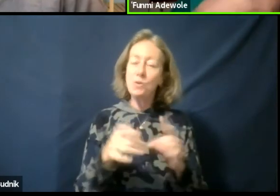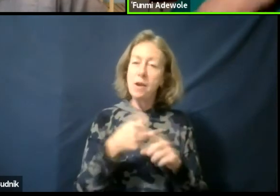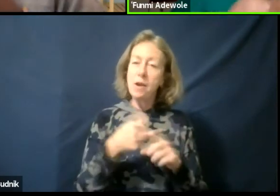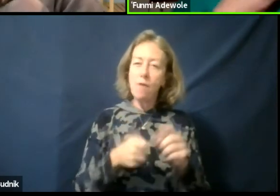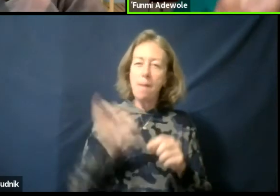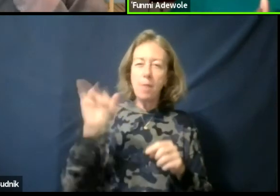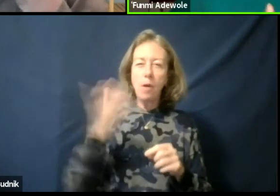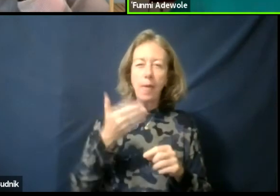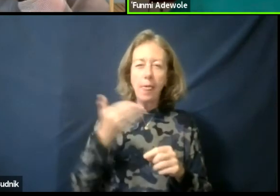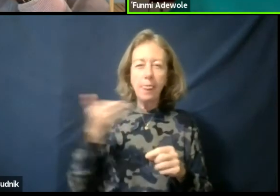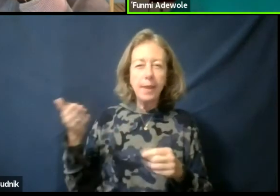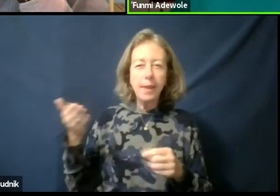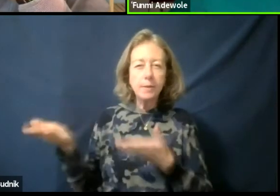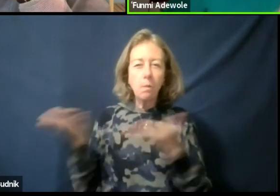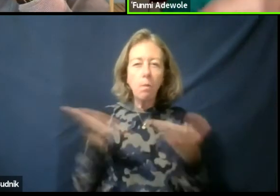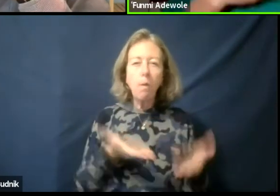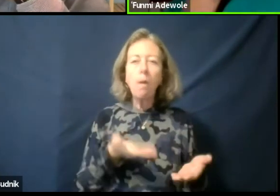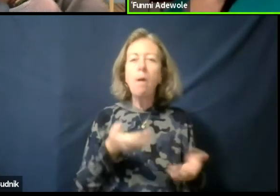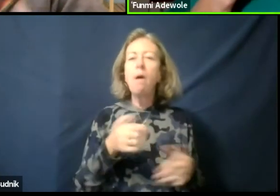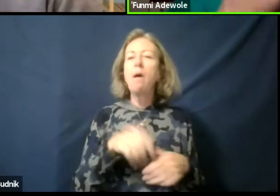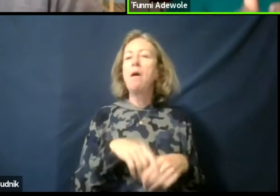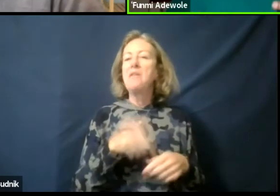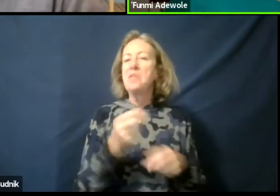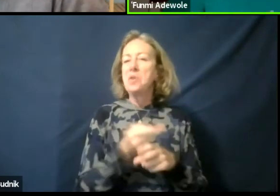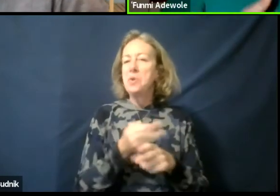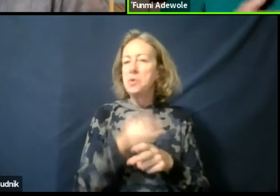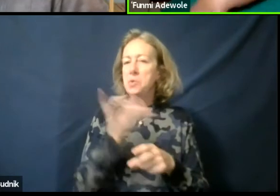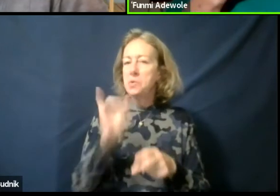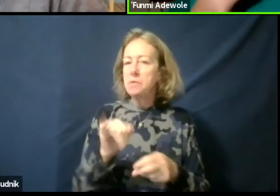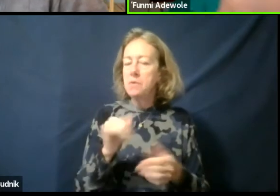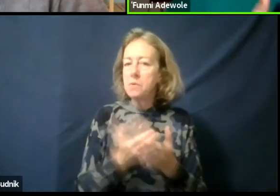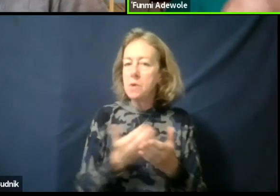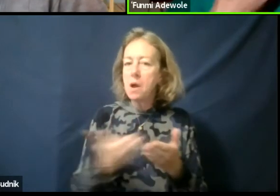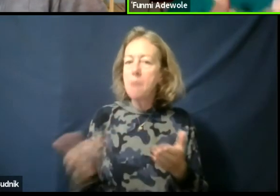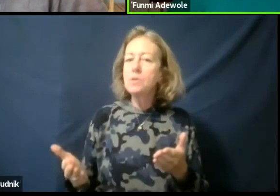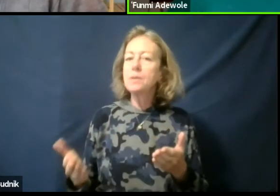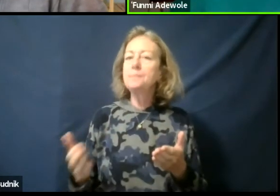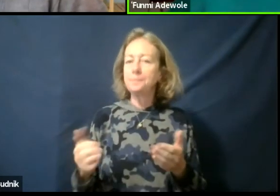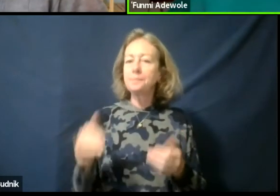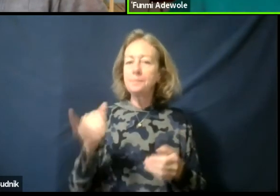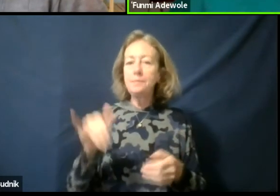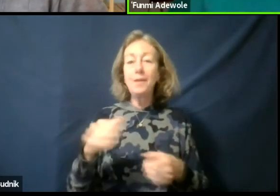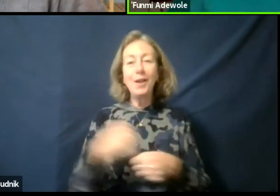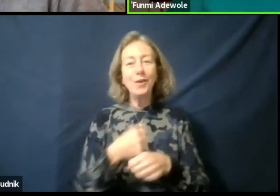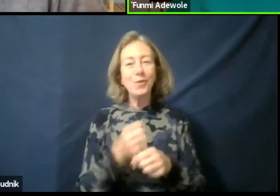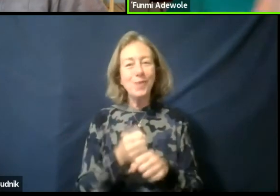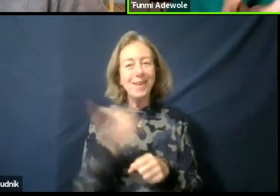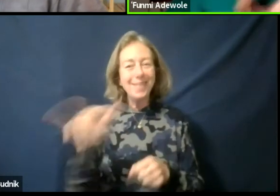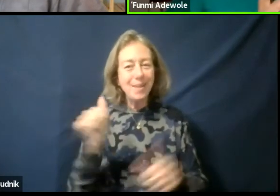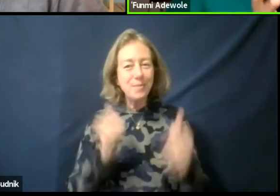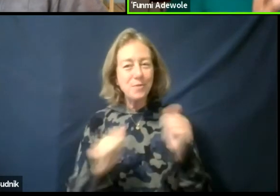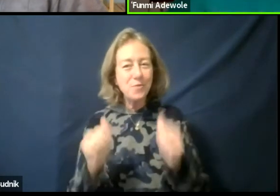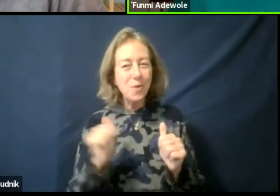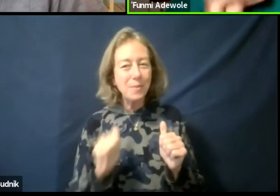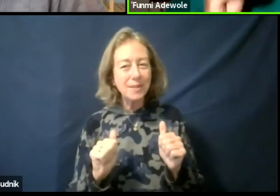The use of the objects that were created the performance. And then there had to be a selection